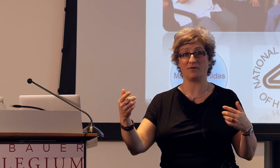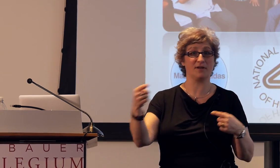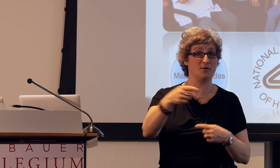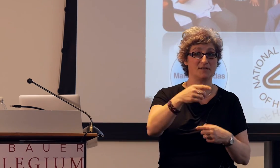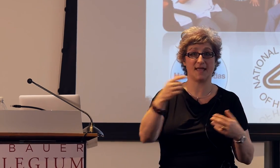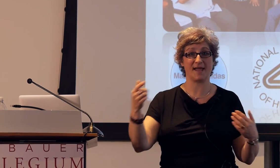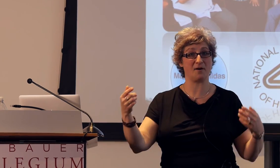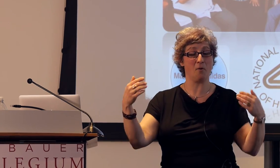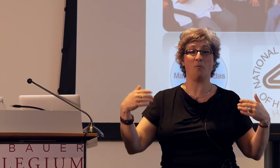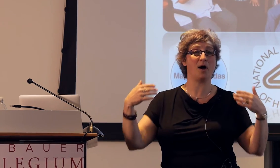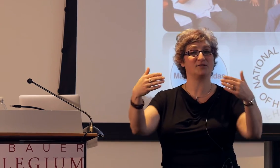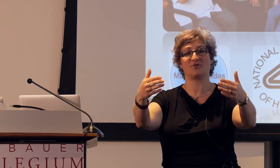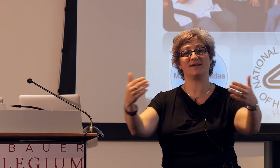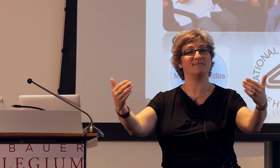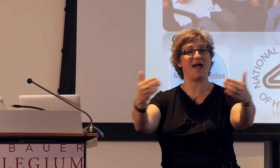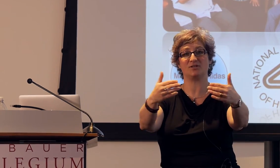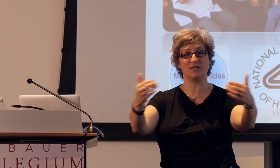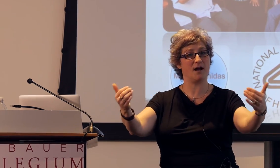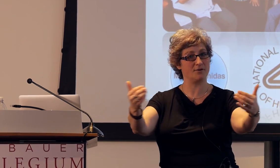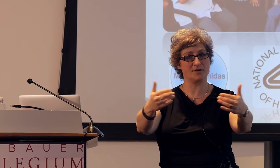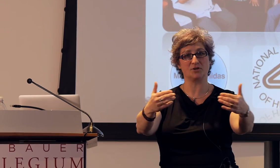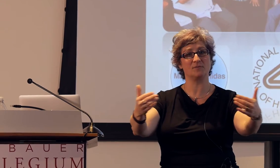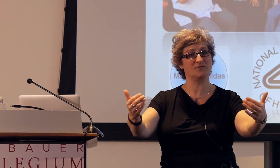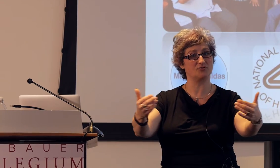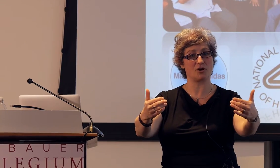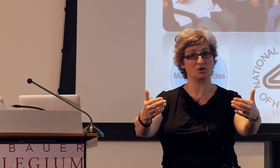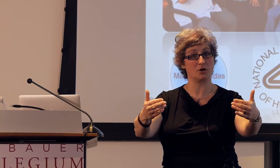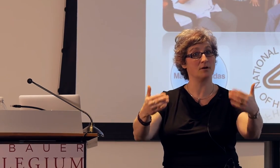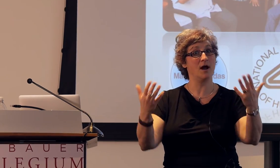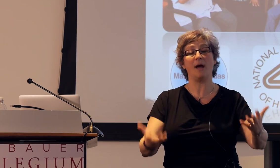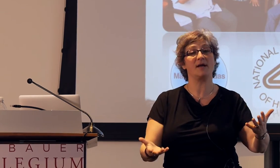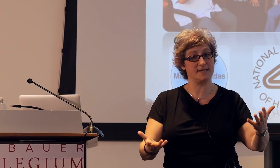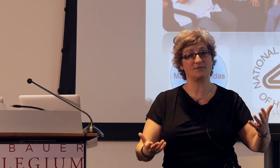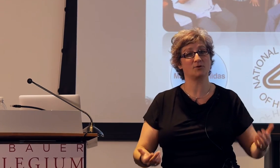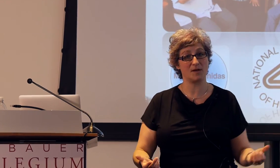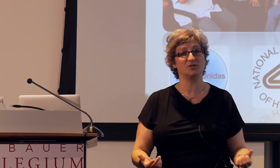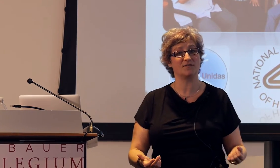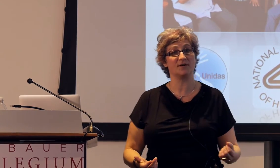whether it looks like one is trying to match the other in terms of structure, I mean, I take those questions